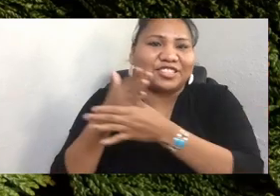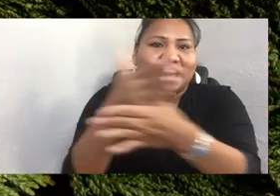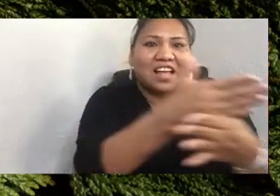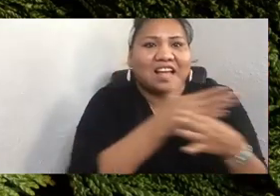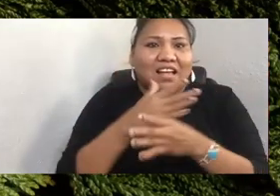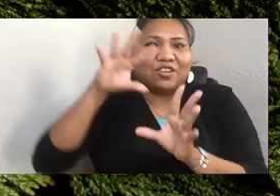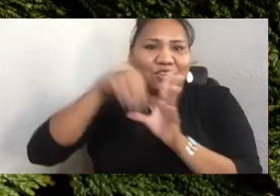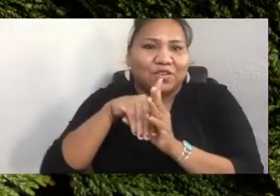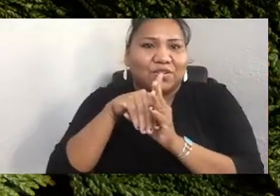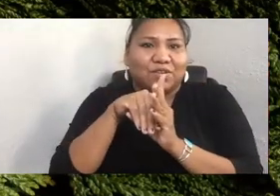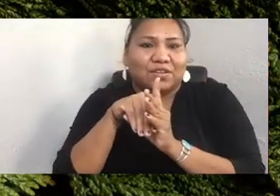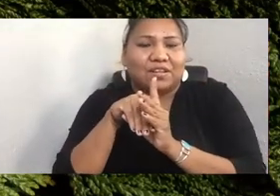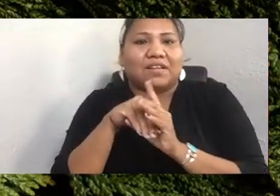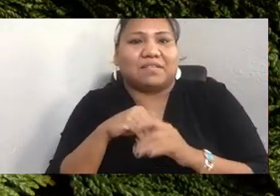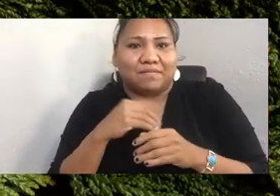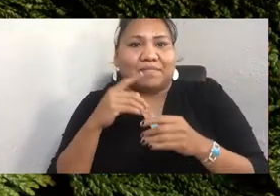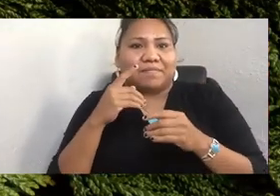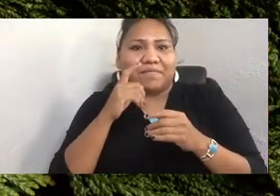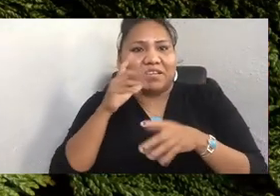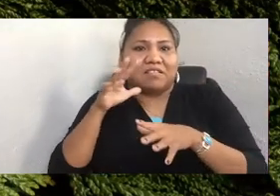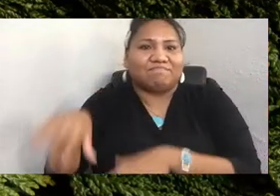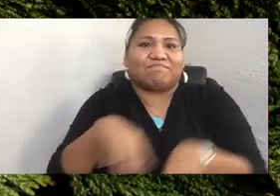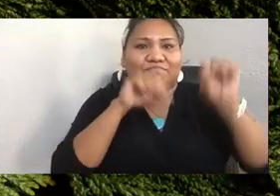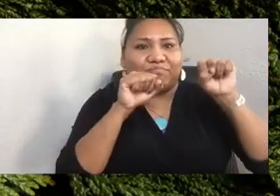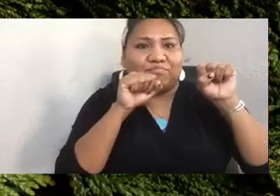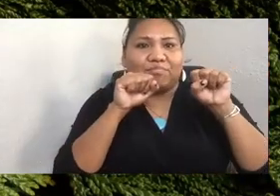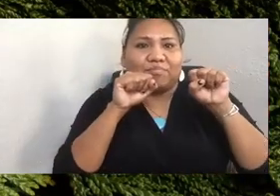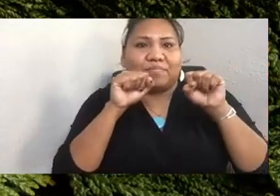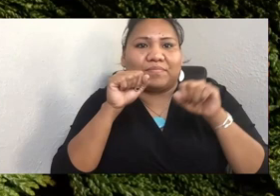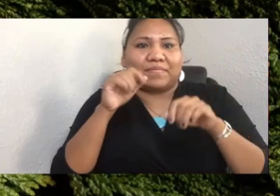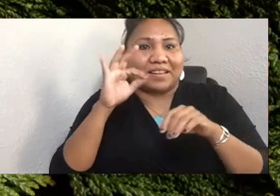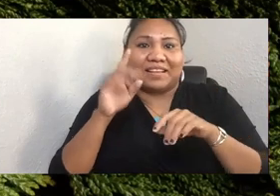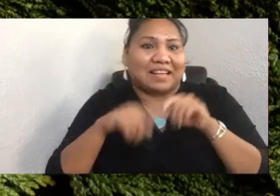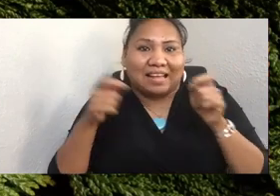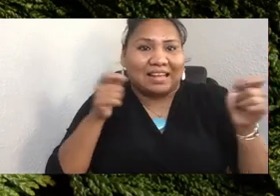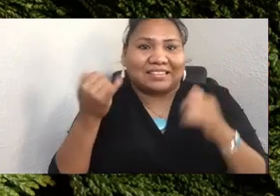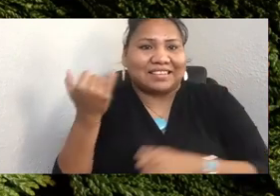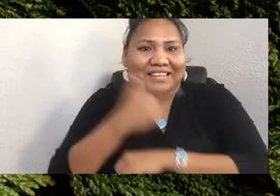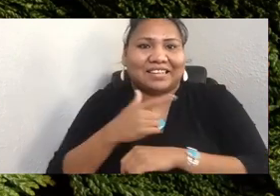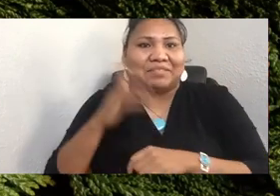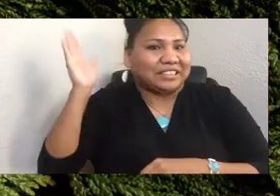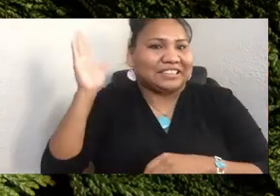can't handle today's presentation. So don't worry, there's a backup.